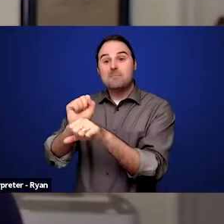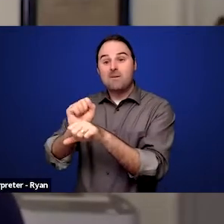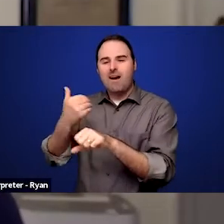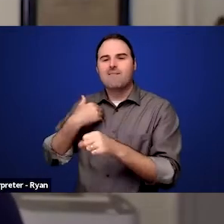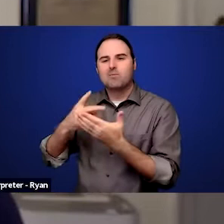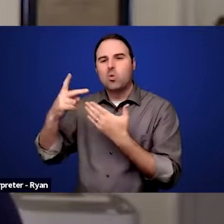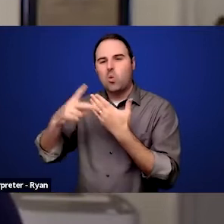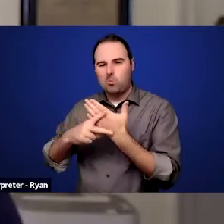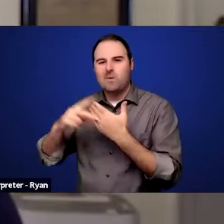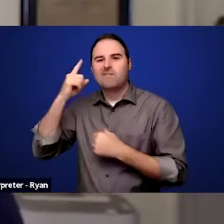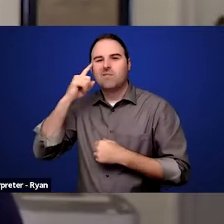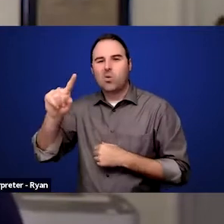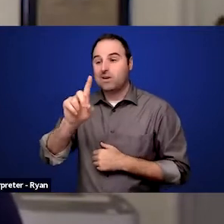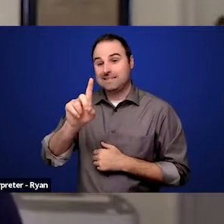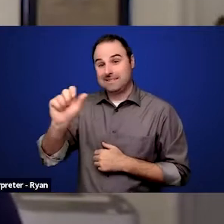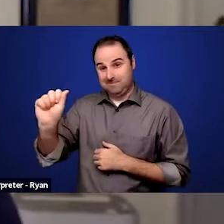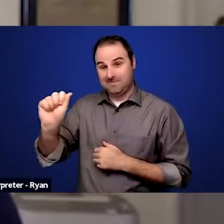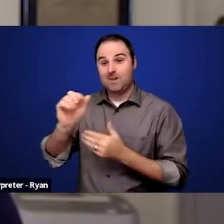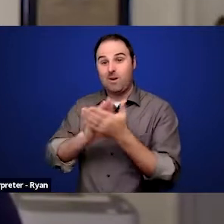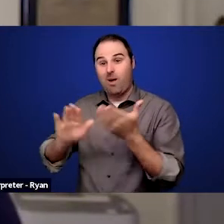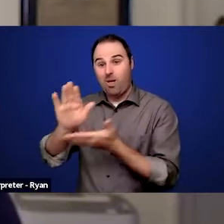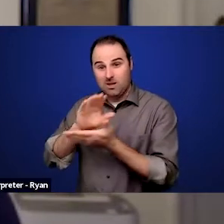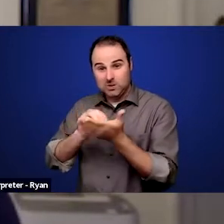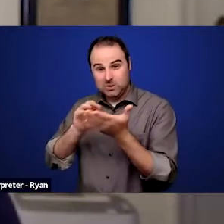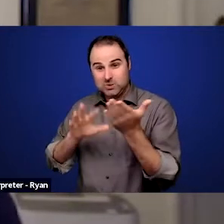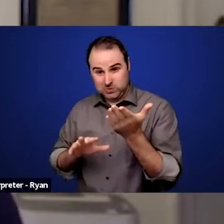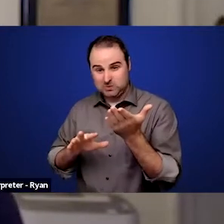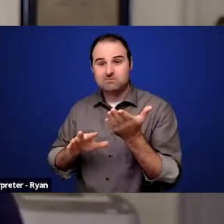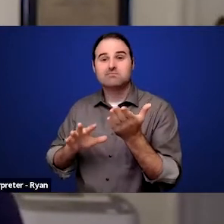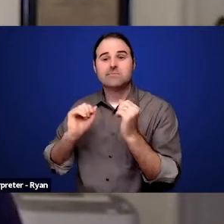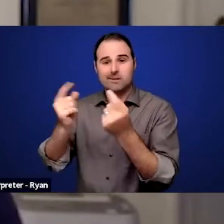disabled college students to come and work in Washington